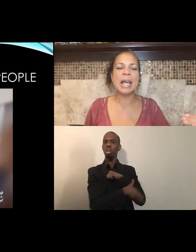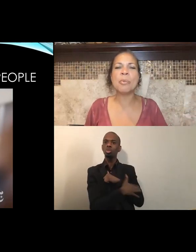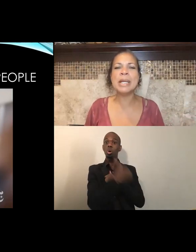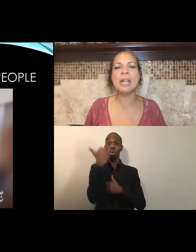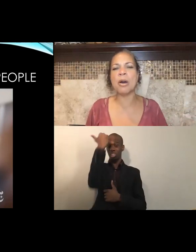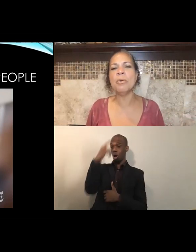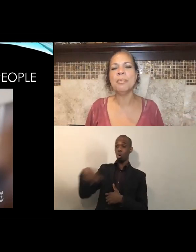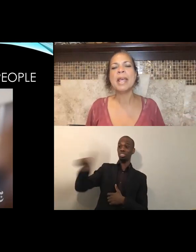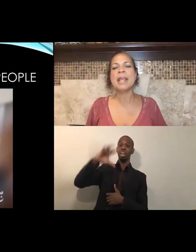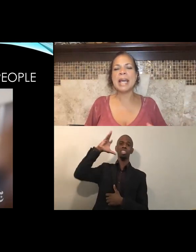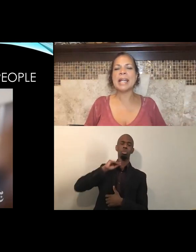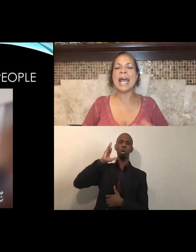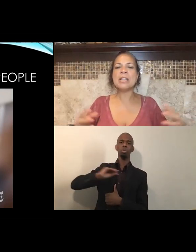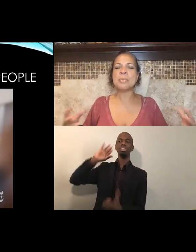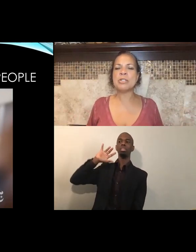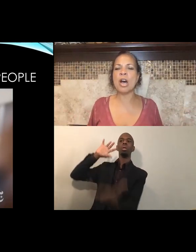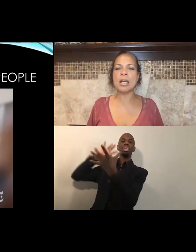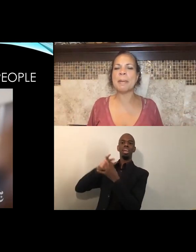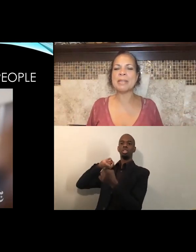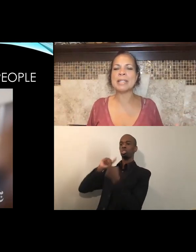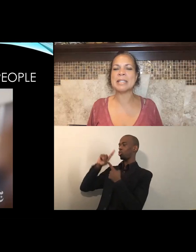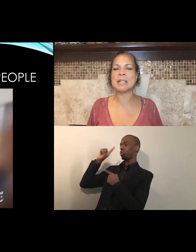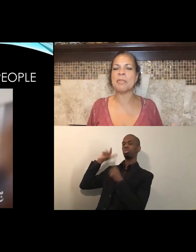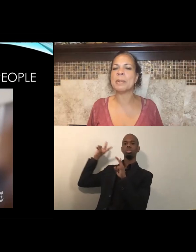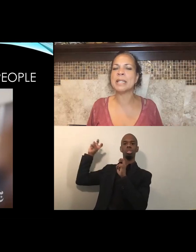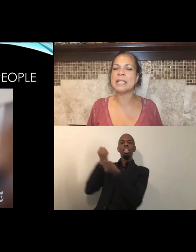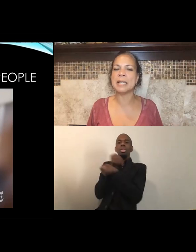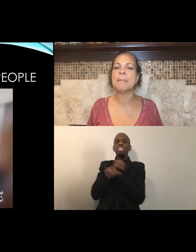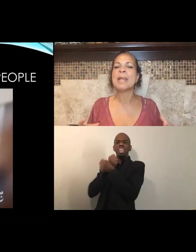And we know that as we talk about the system of policing,